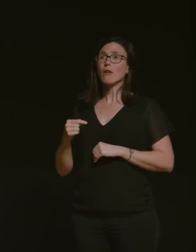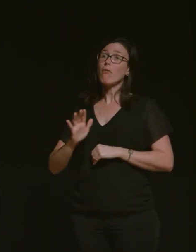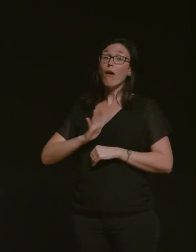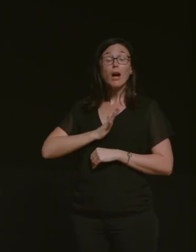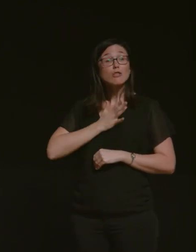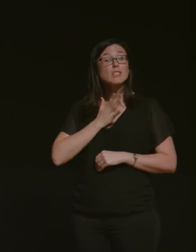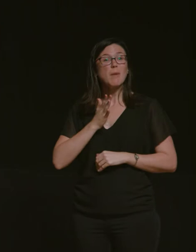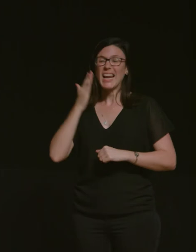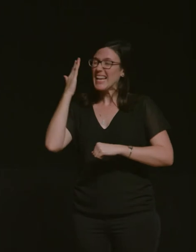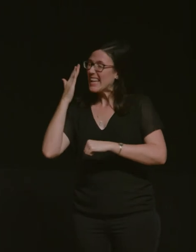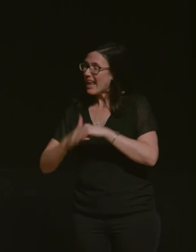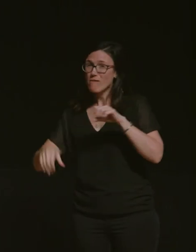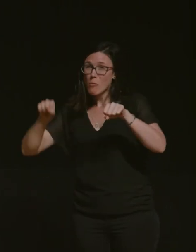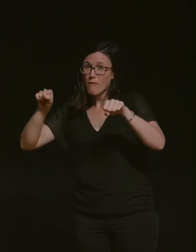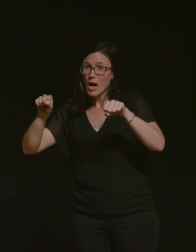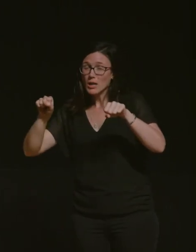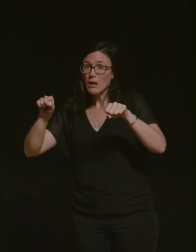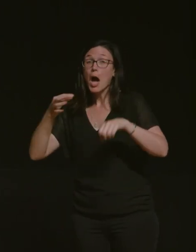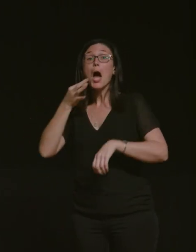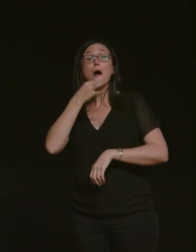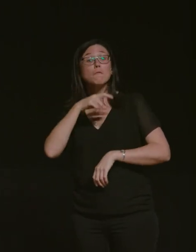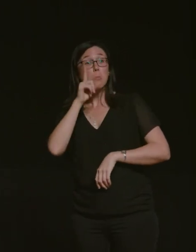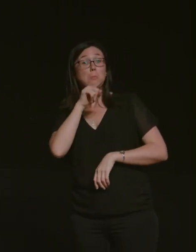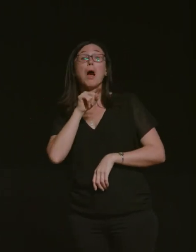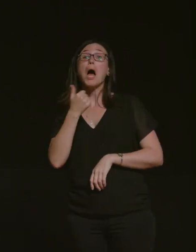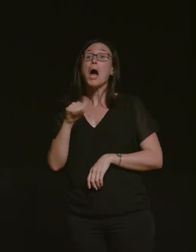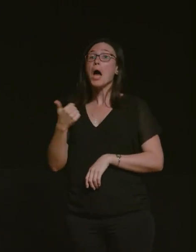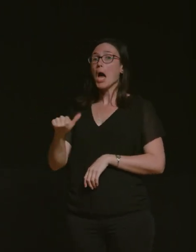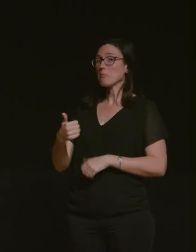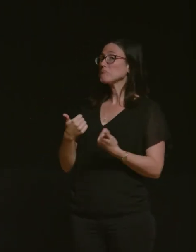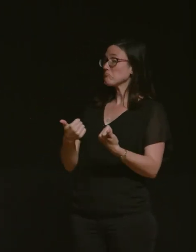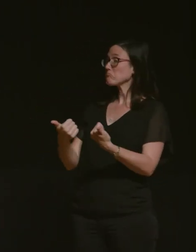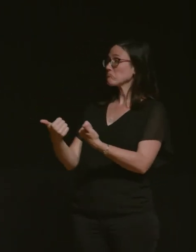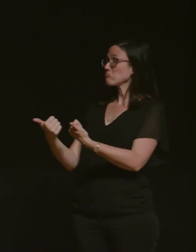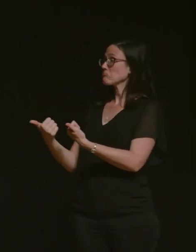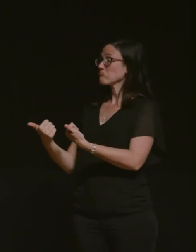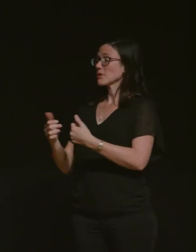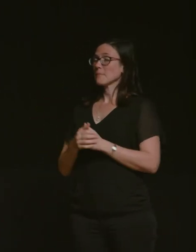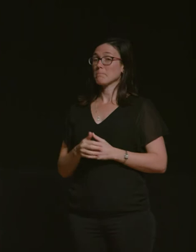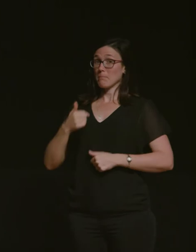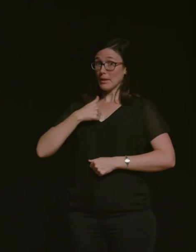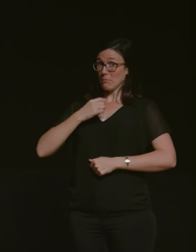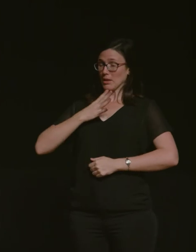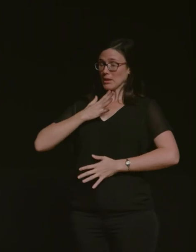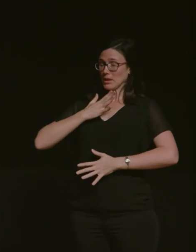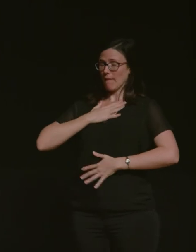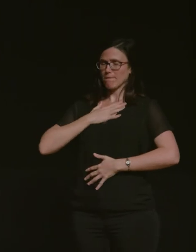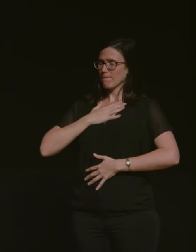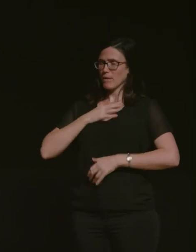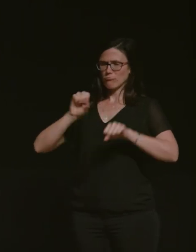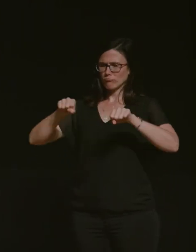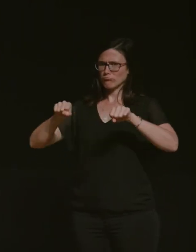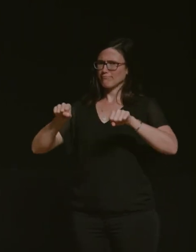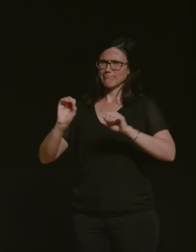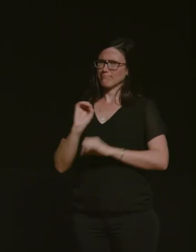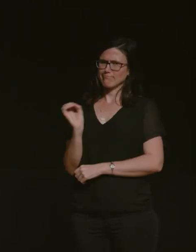before a few people that's cool yeah that's great see i i myself don't ride motorbikes motorcycles